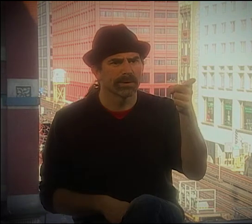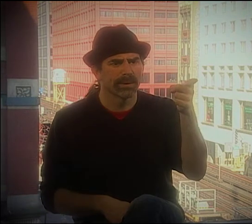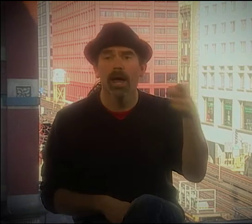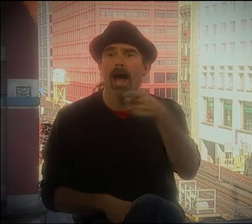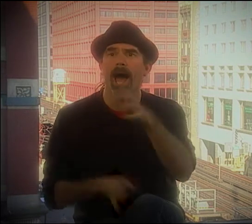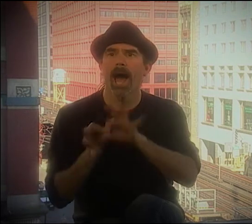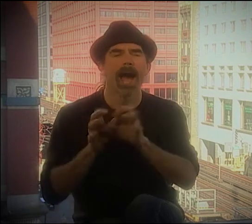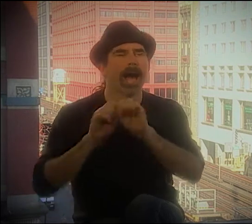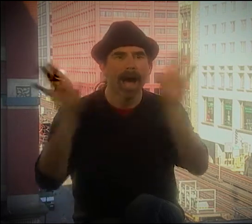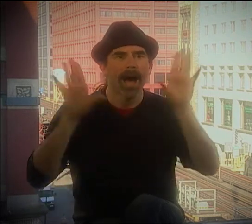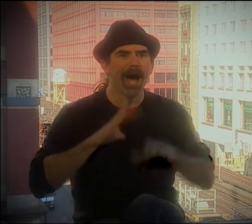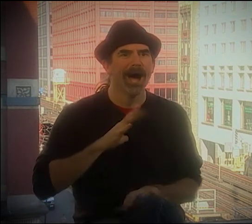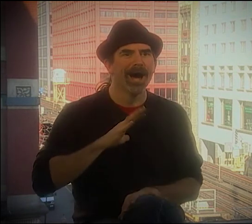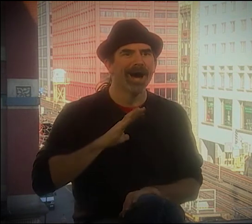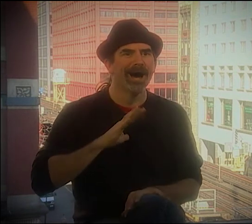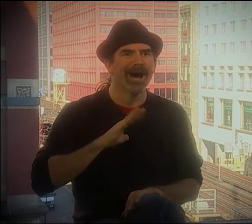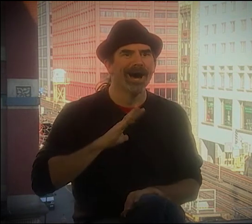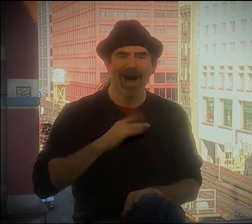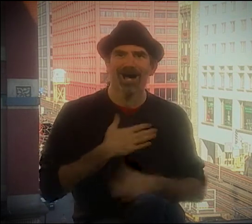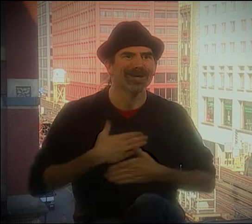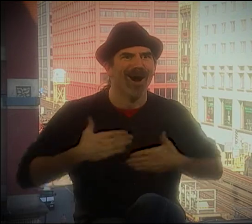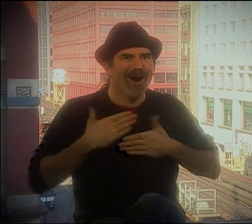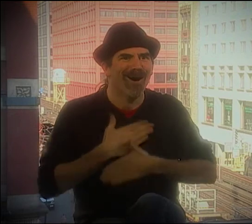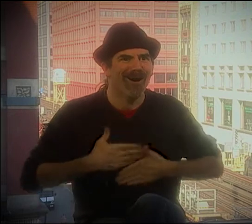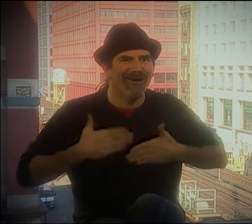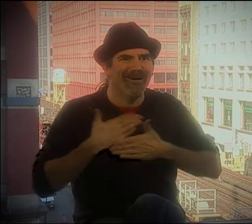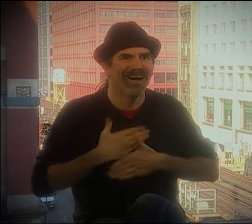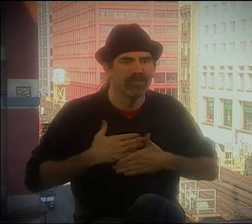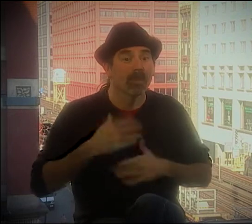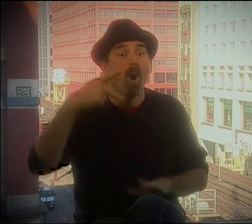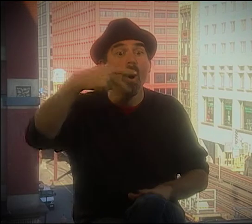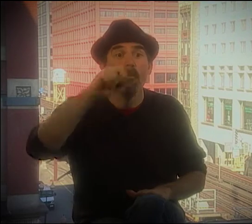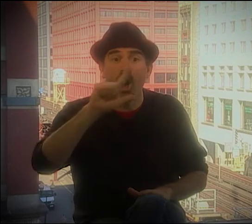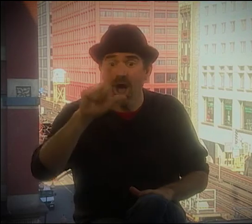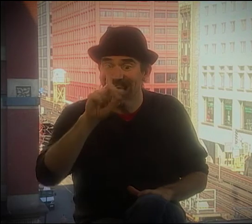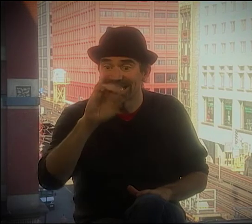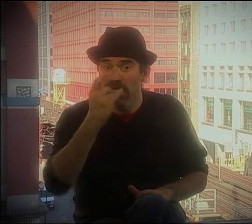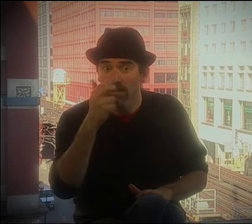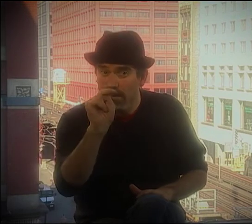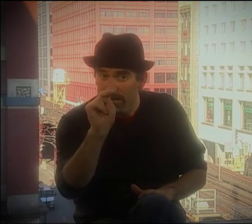TODD BEERS, A VERY STRONG VISUAL PERSON WAS GREAT.